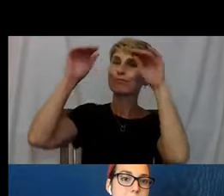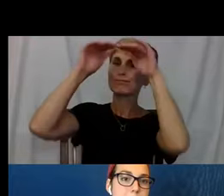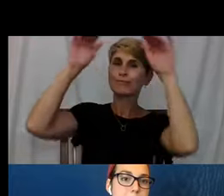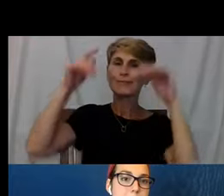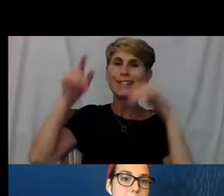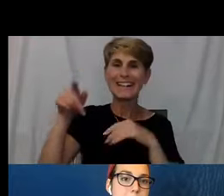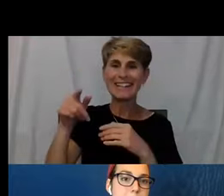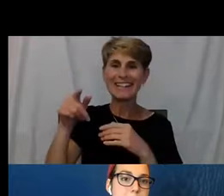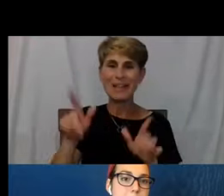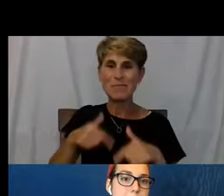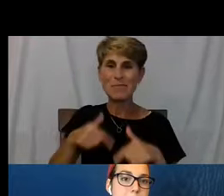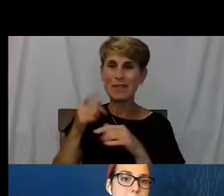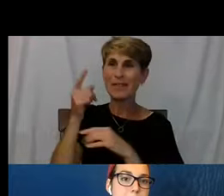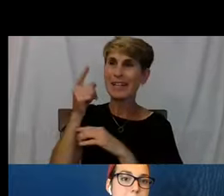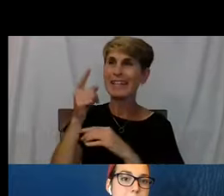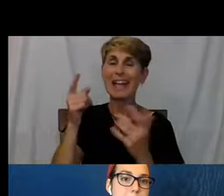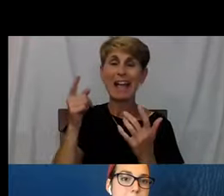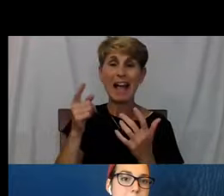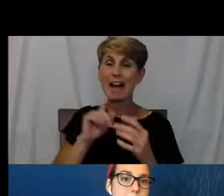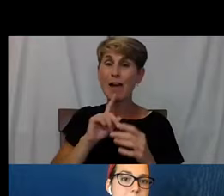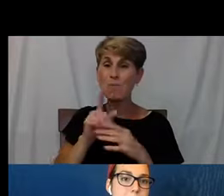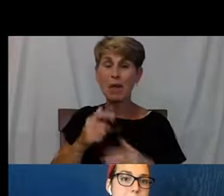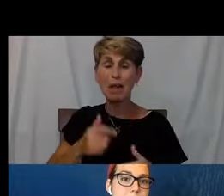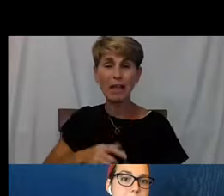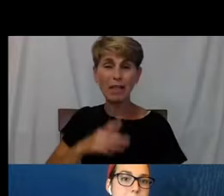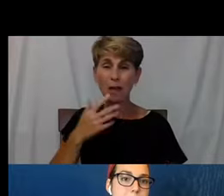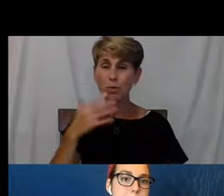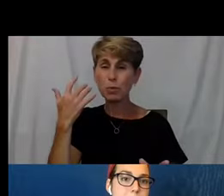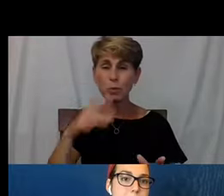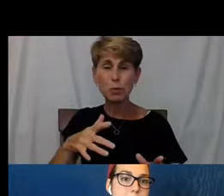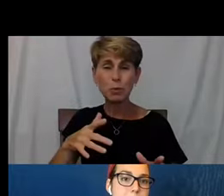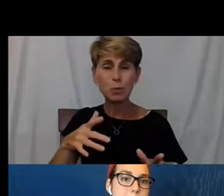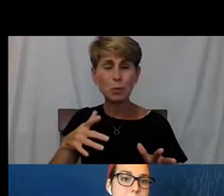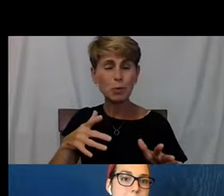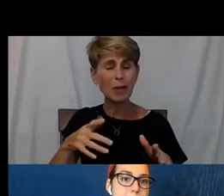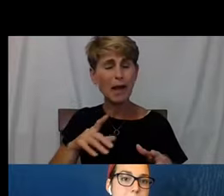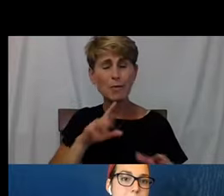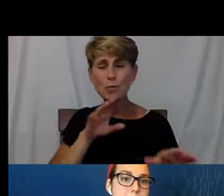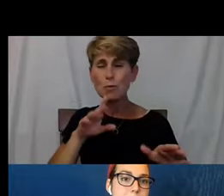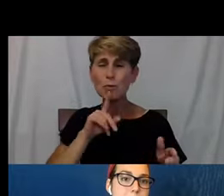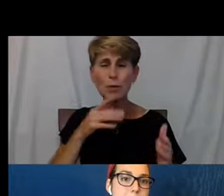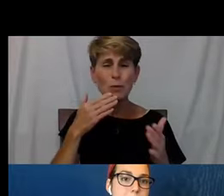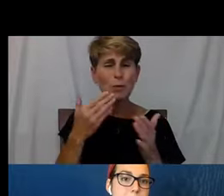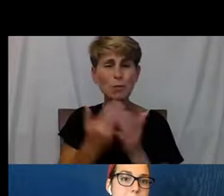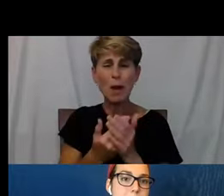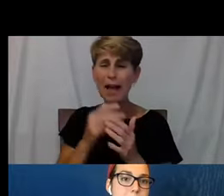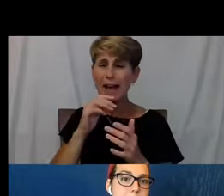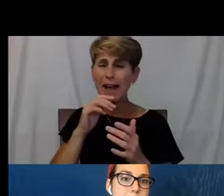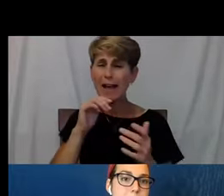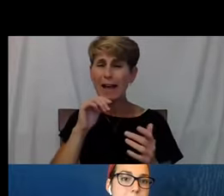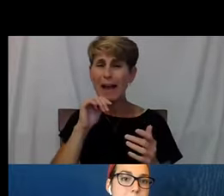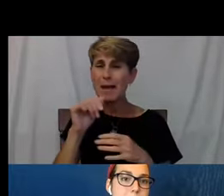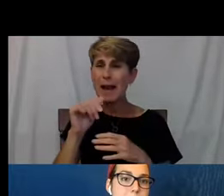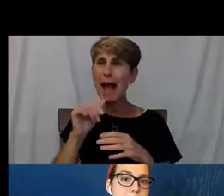And that thriving in itself is traumatic because I'm not used to it. I'm not used to having a roof over my head.